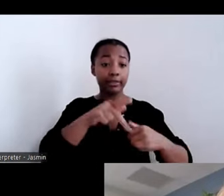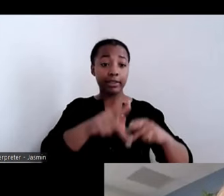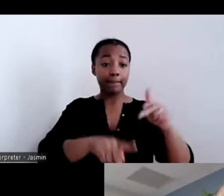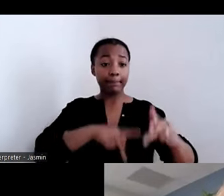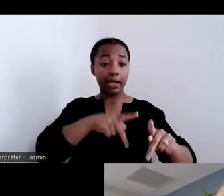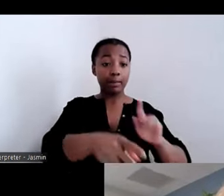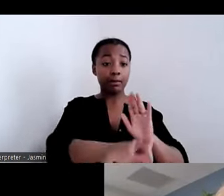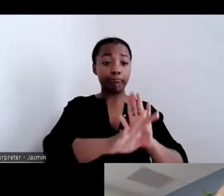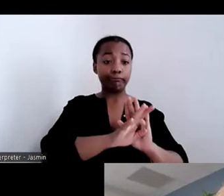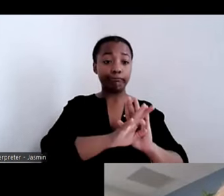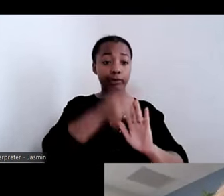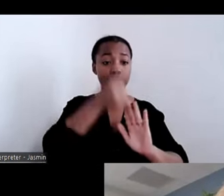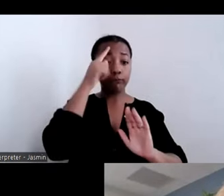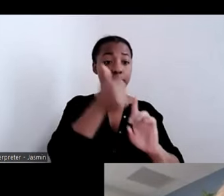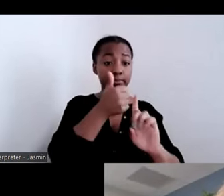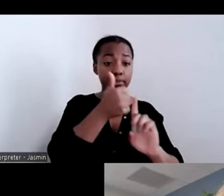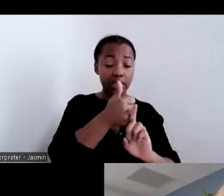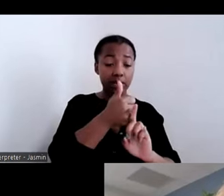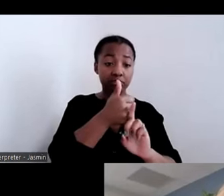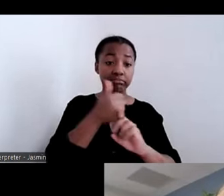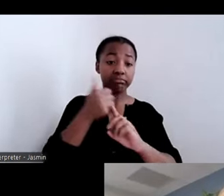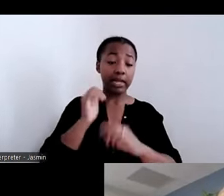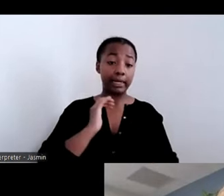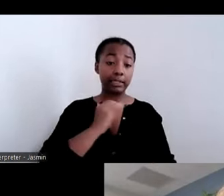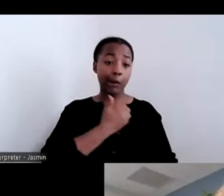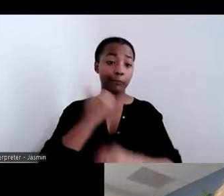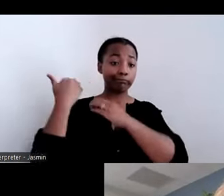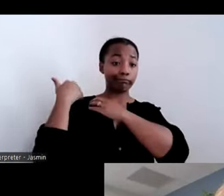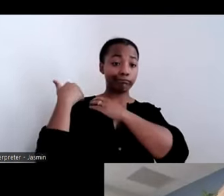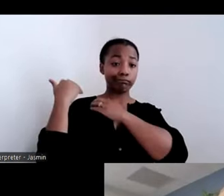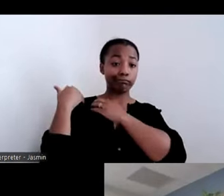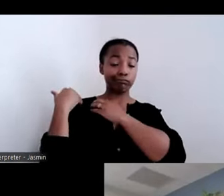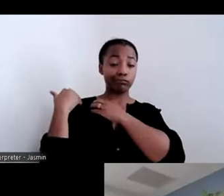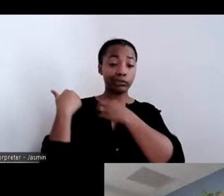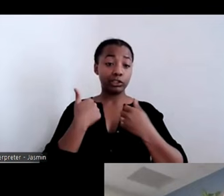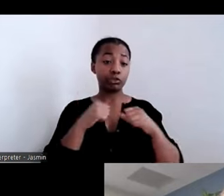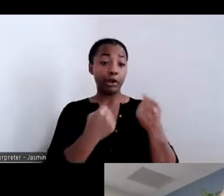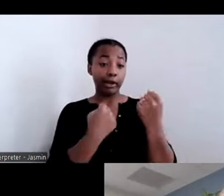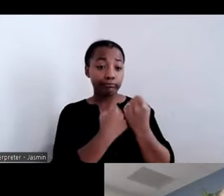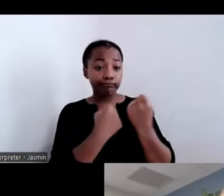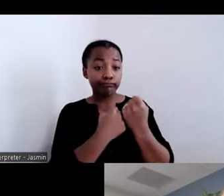us to have the money follow that person and follow what it looks like in community